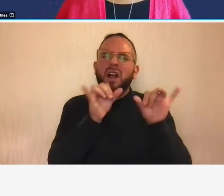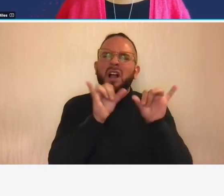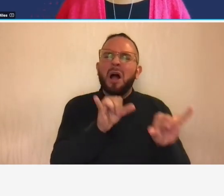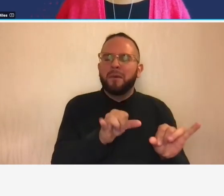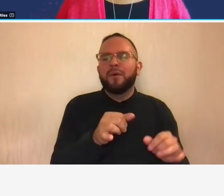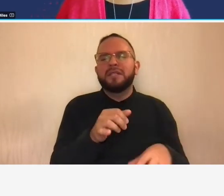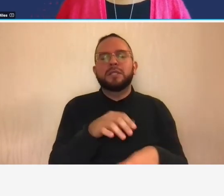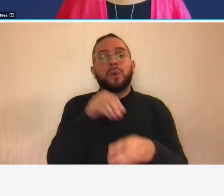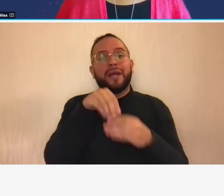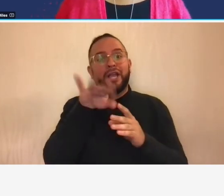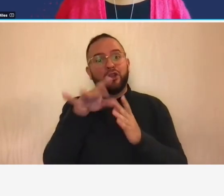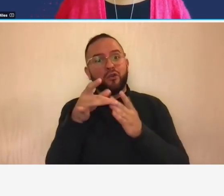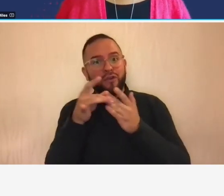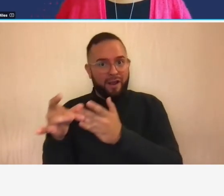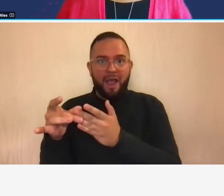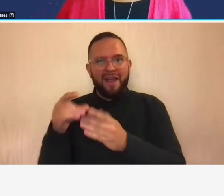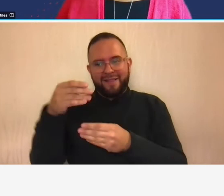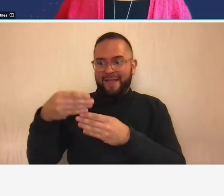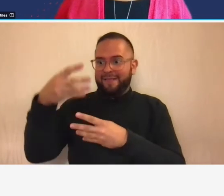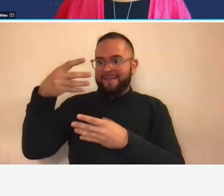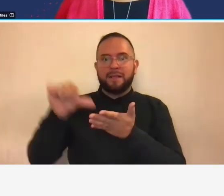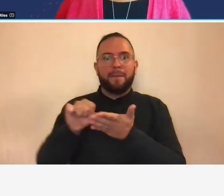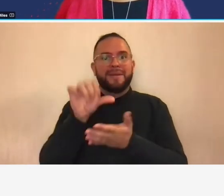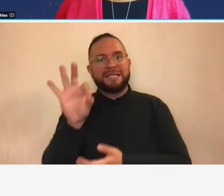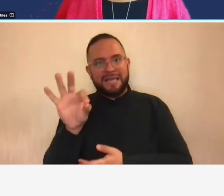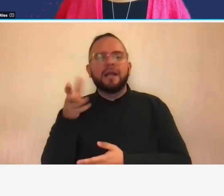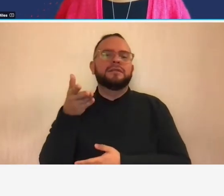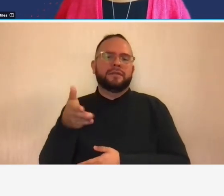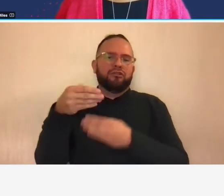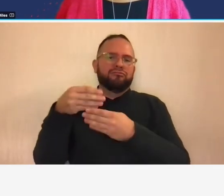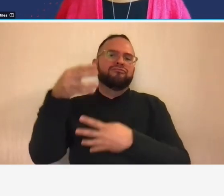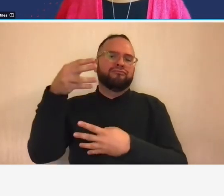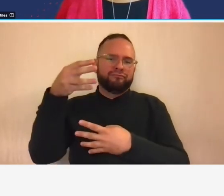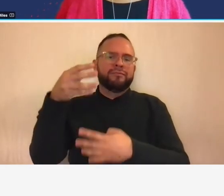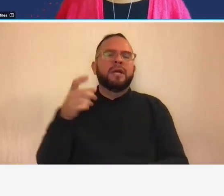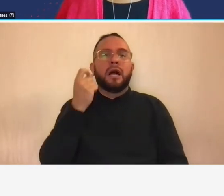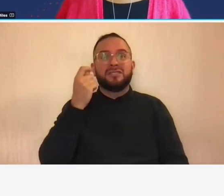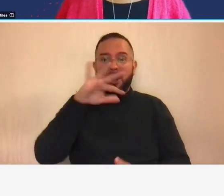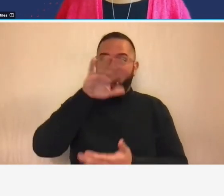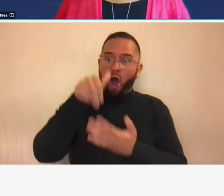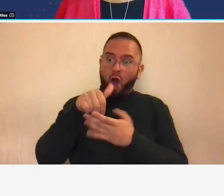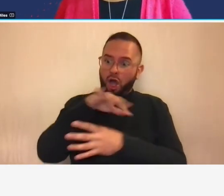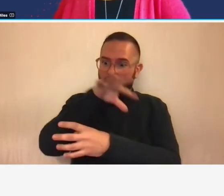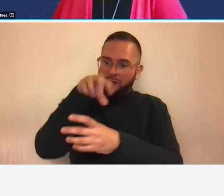participant guide starting on page nine it's not um all inclusive but these are some of the common